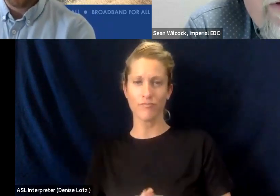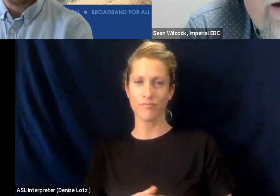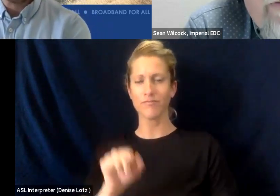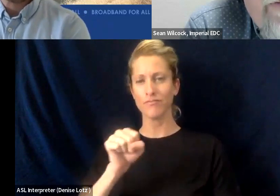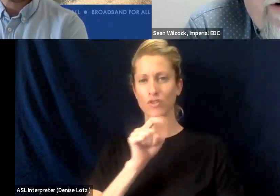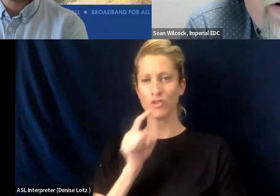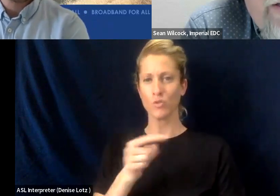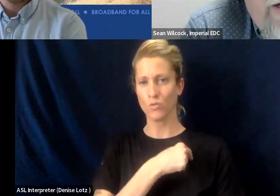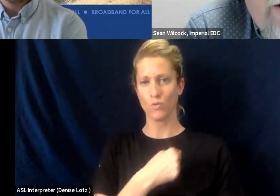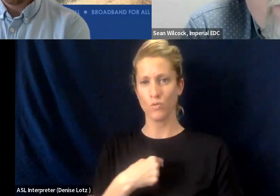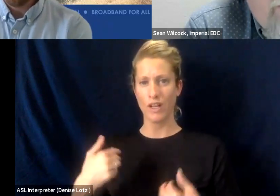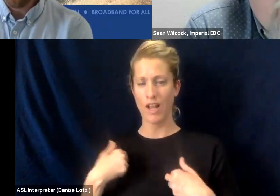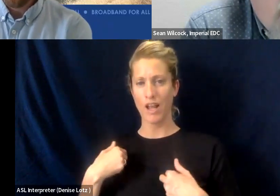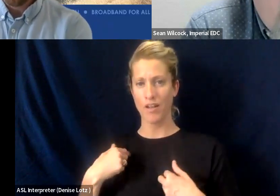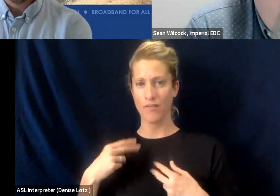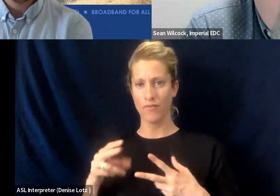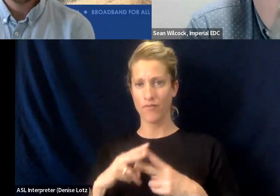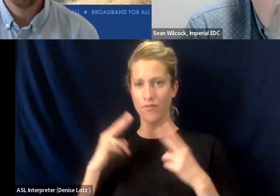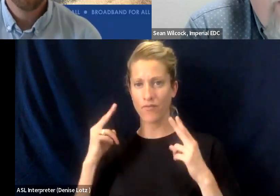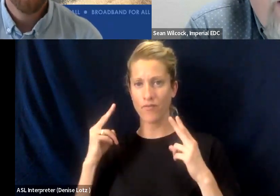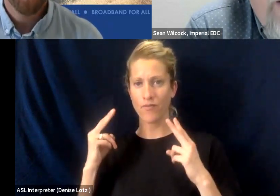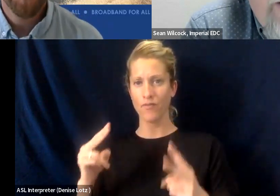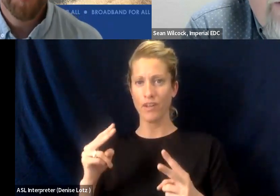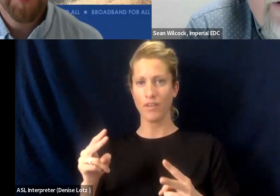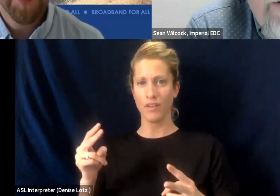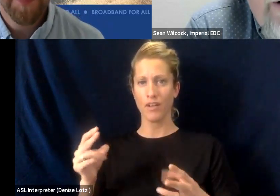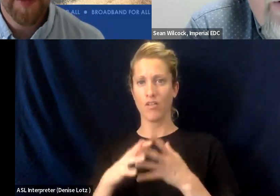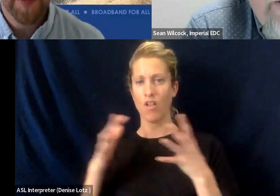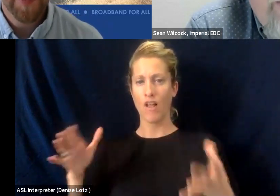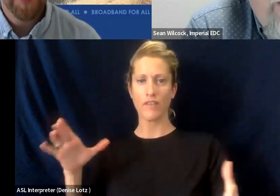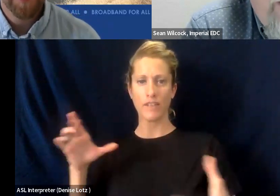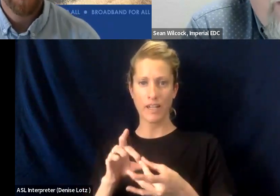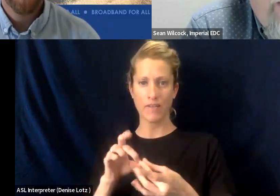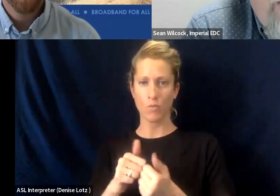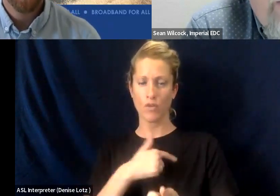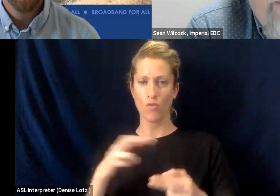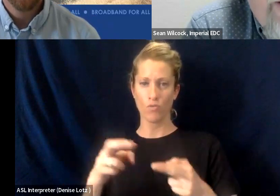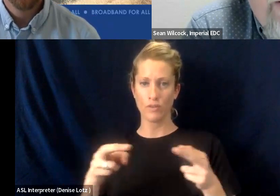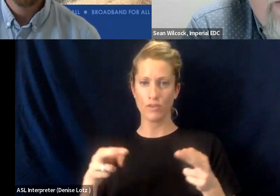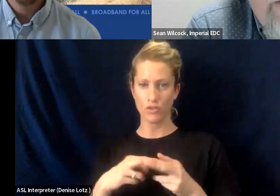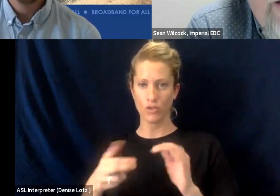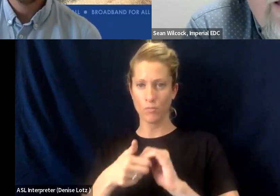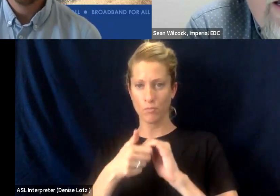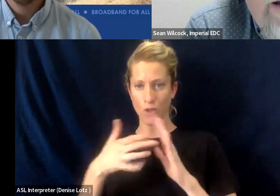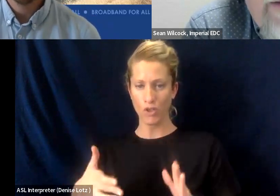I mean so we have a lot of connectivity with our regional partners and our state life partners,